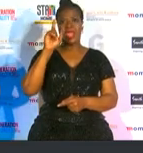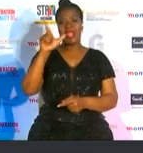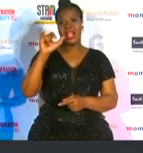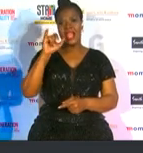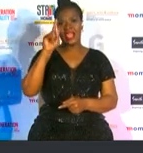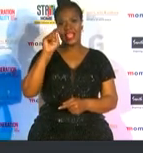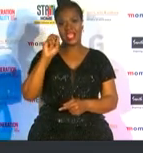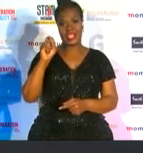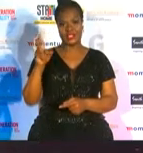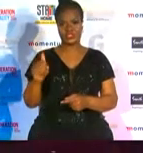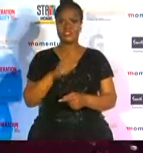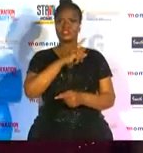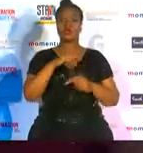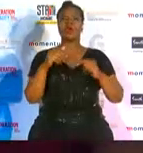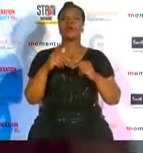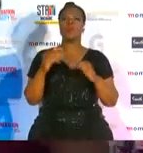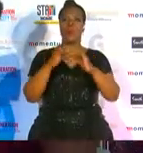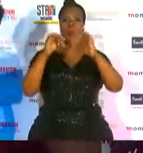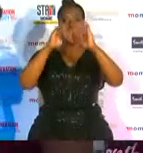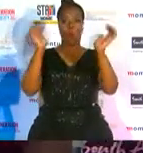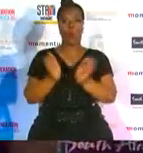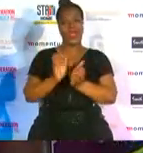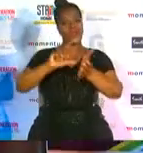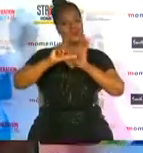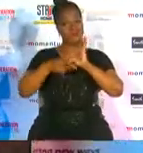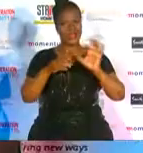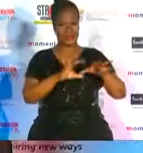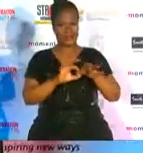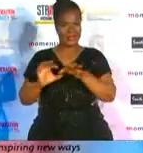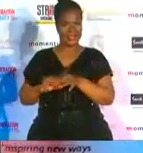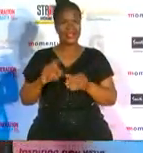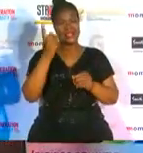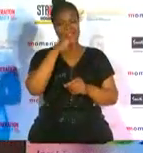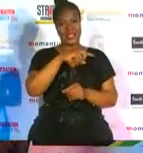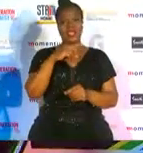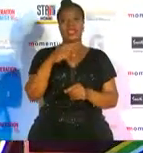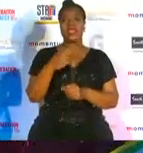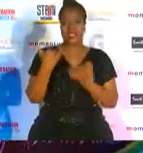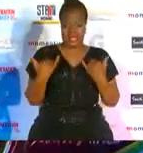world paralympics surfing championships in california in march